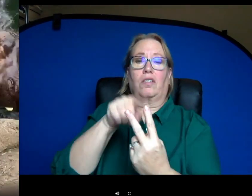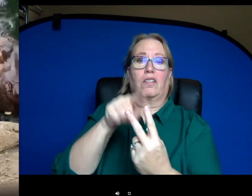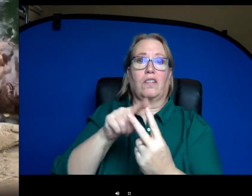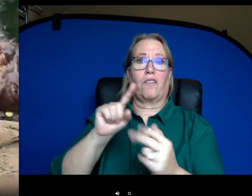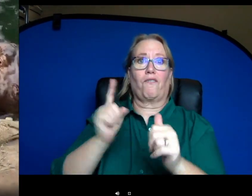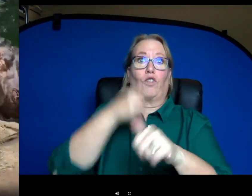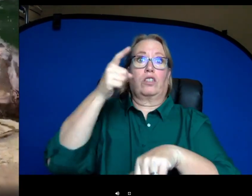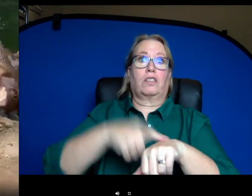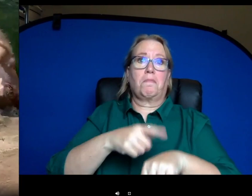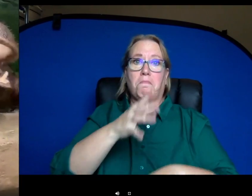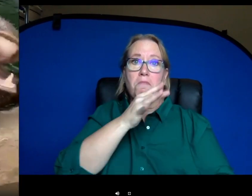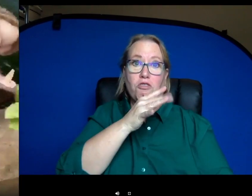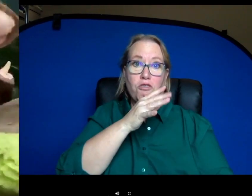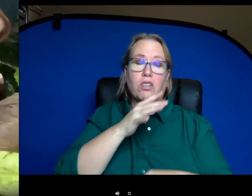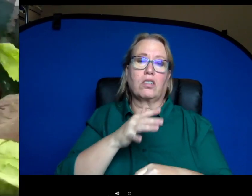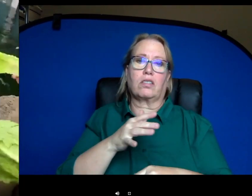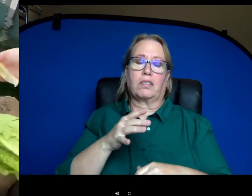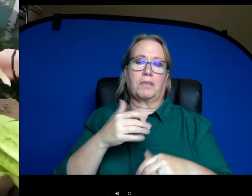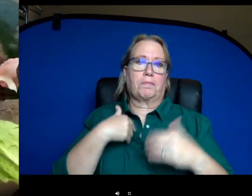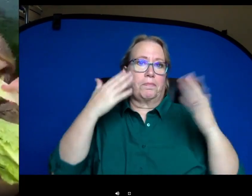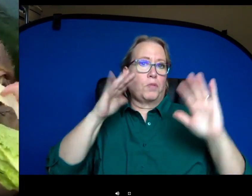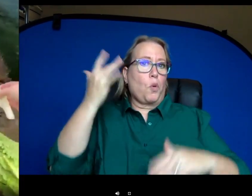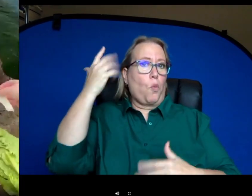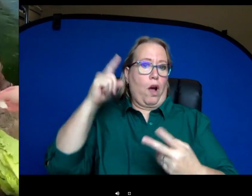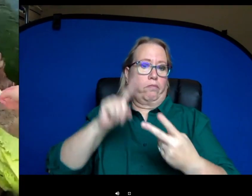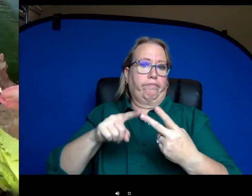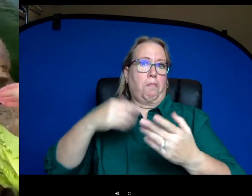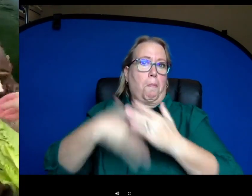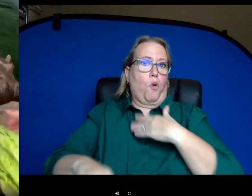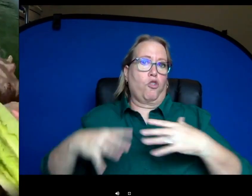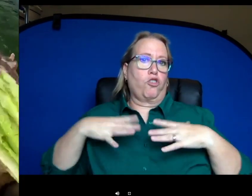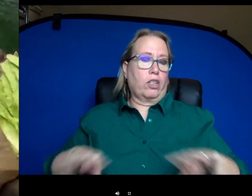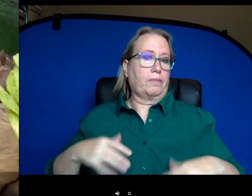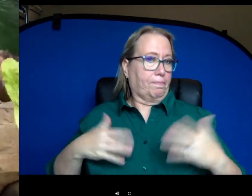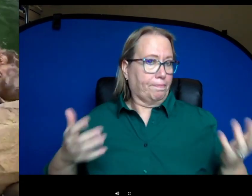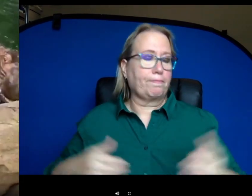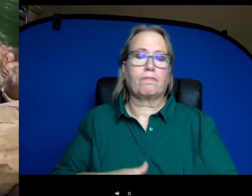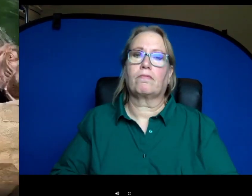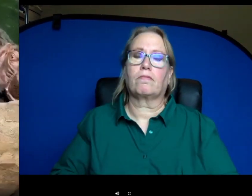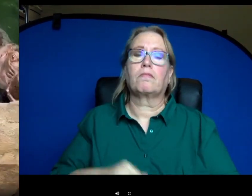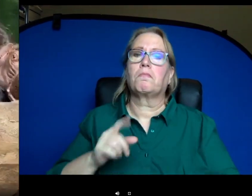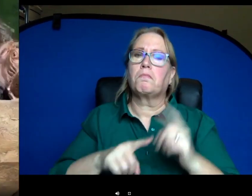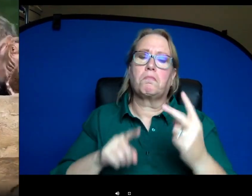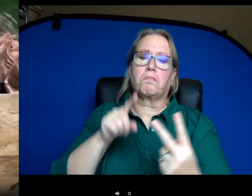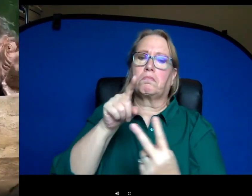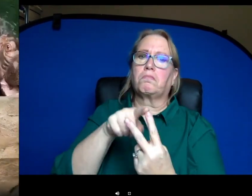We're not exactly sure why Fiona was premature um but Bebe didn't cause her